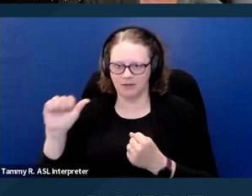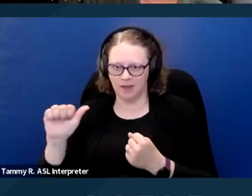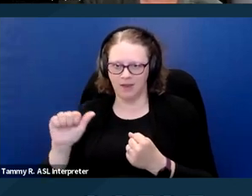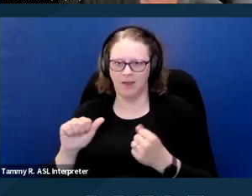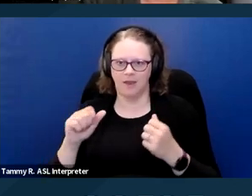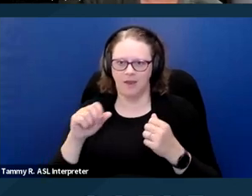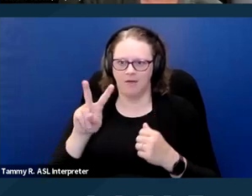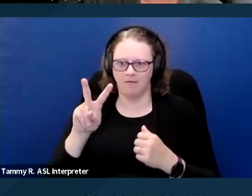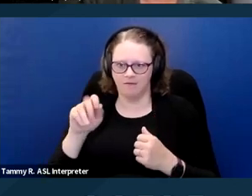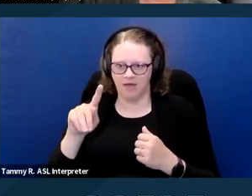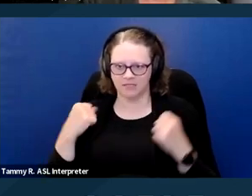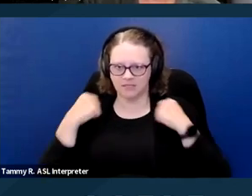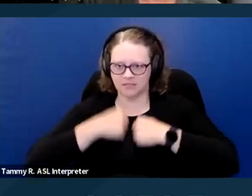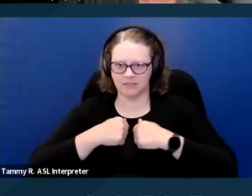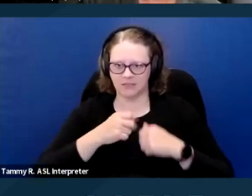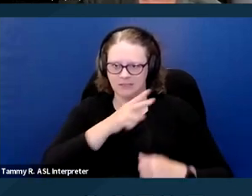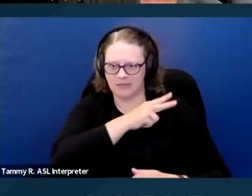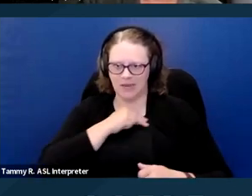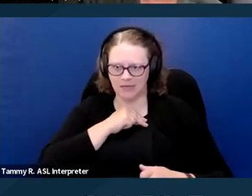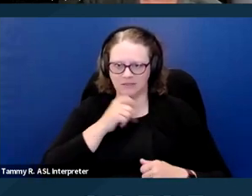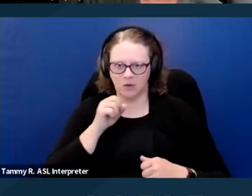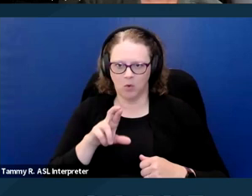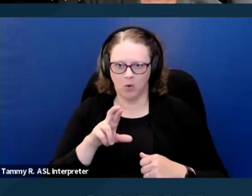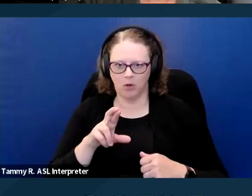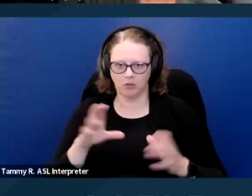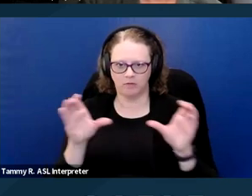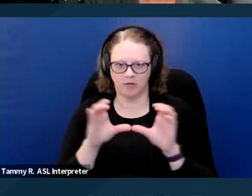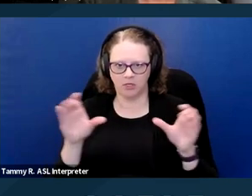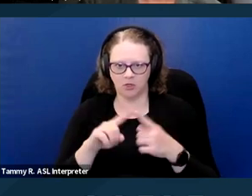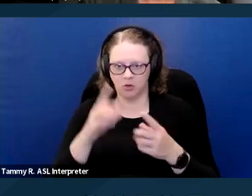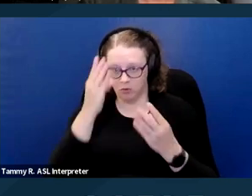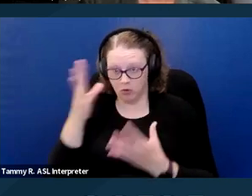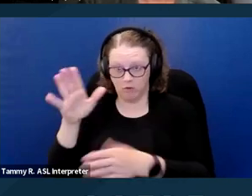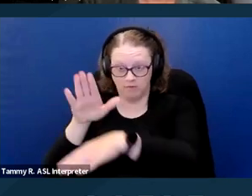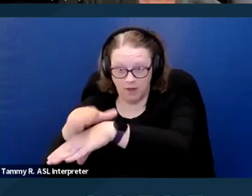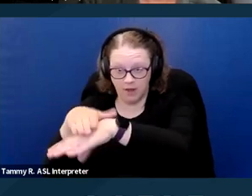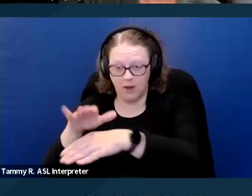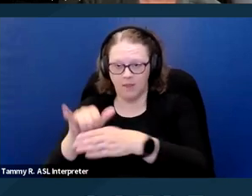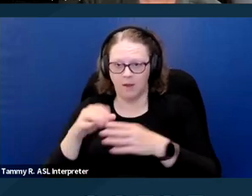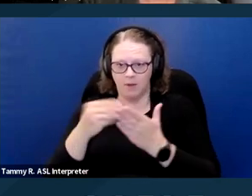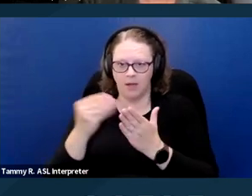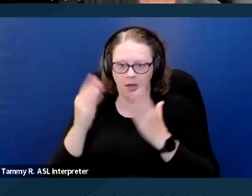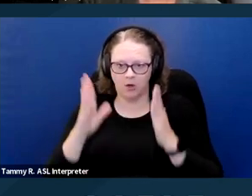or certifications to notify buyers that an emotional support dog is not specifically trained